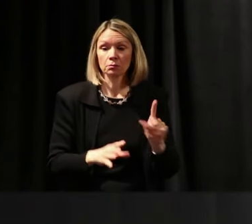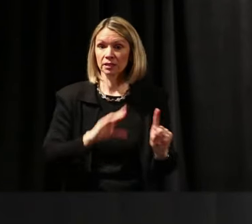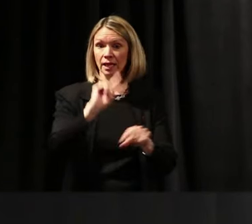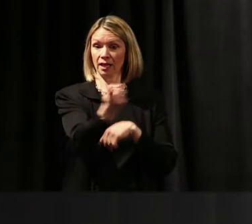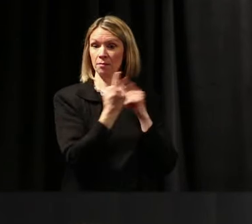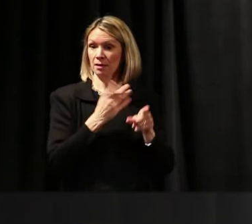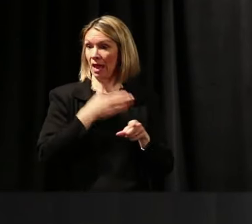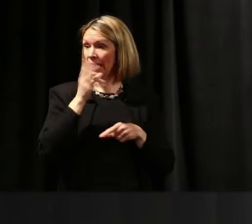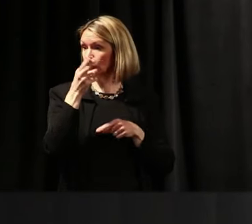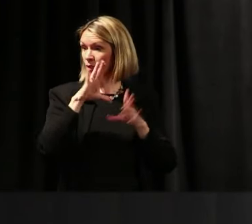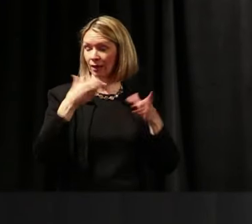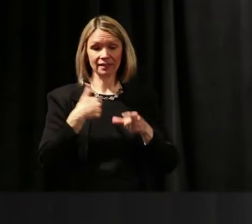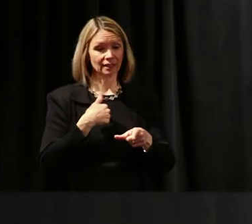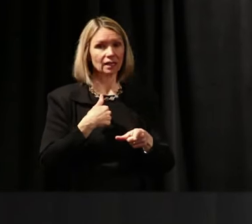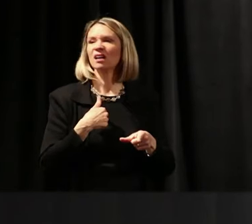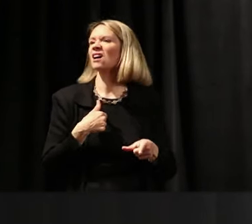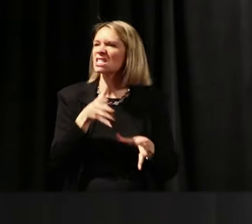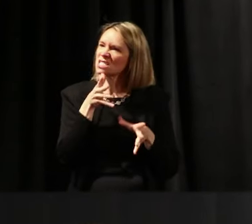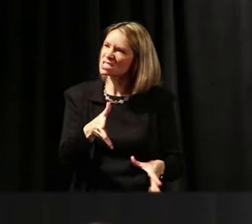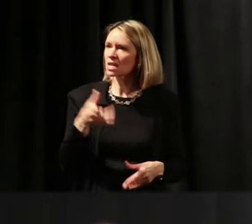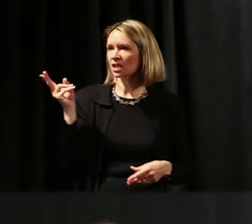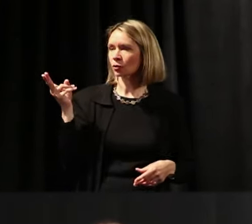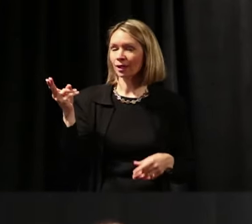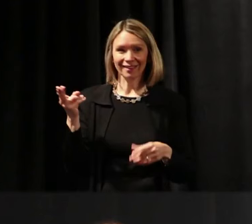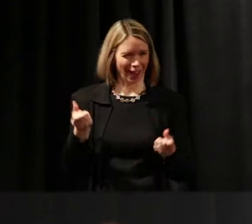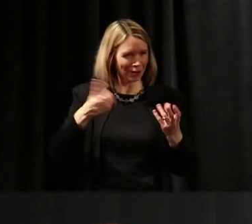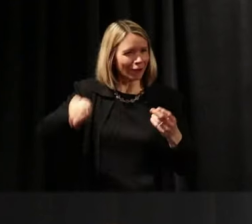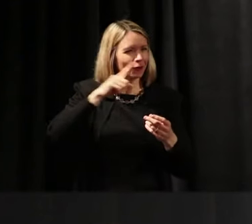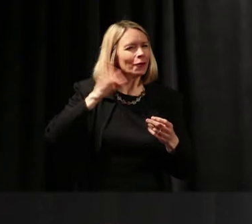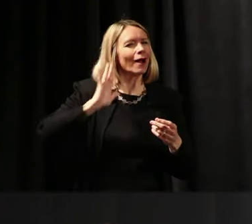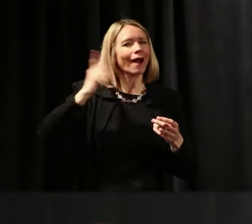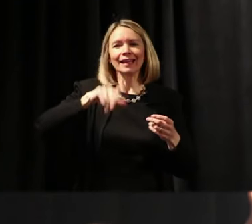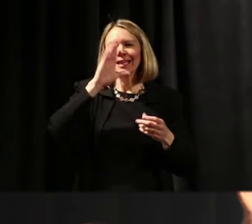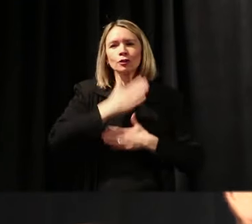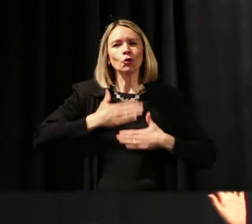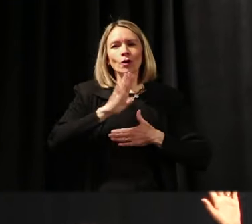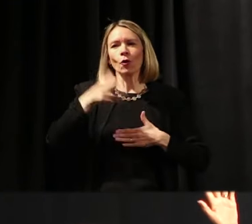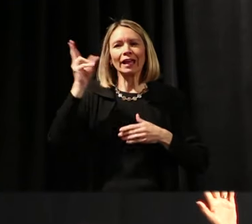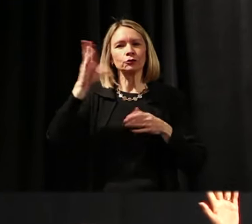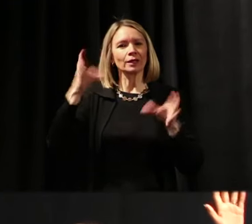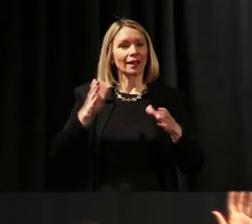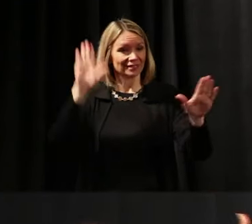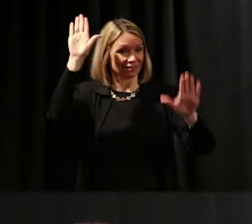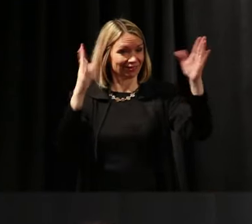in in my history class, and say, “I hate history,.” how many of you did not enjoy your history classes? Why?